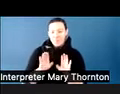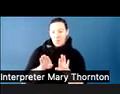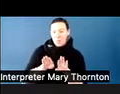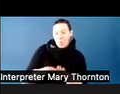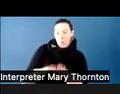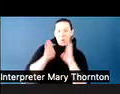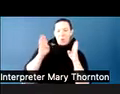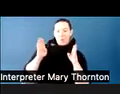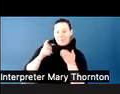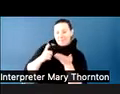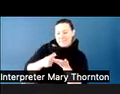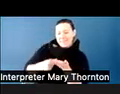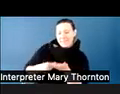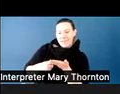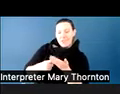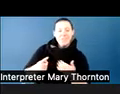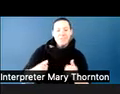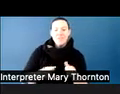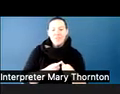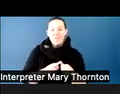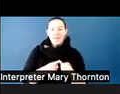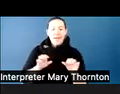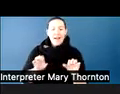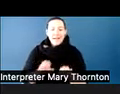So we are going to go into breakout rooms.